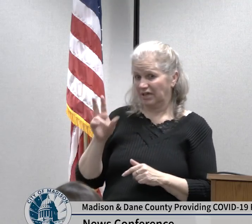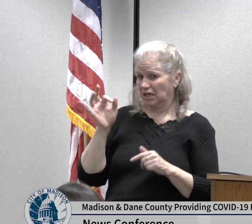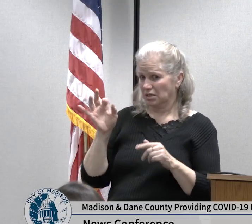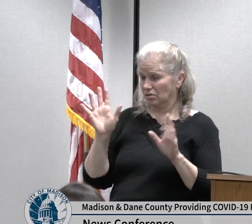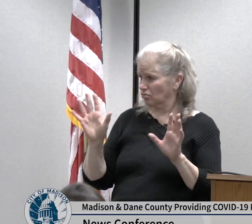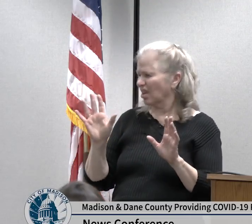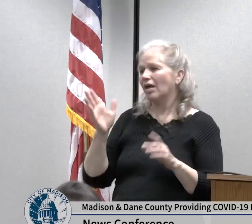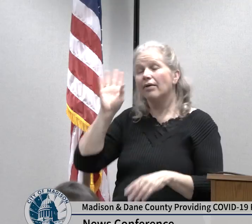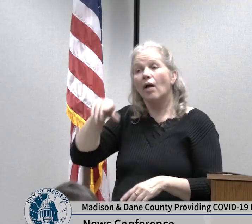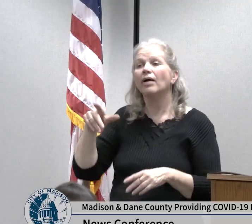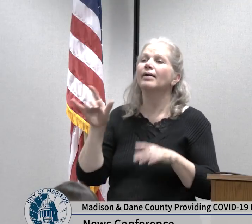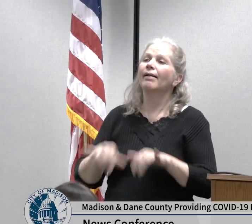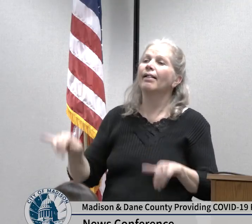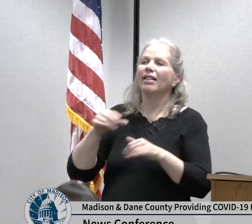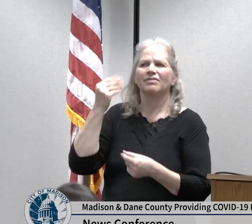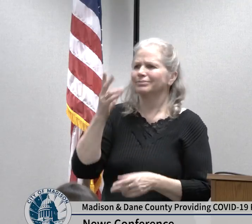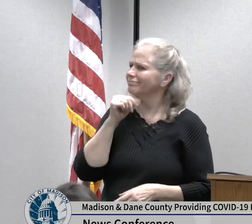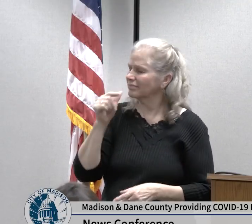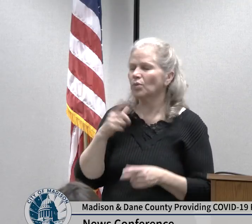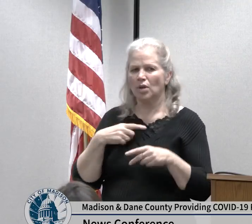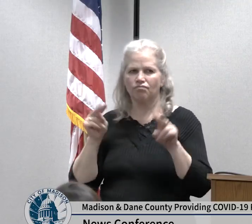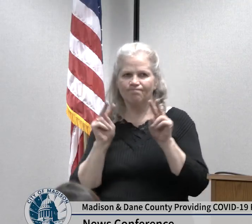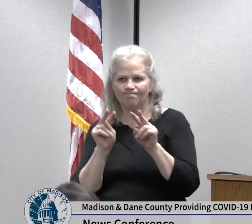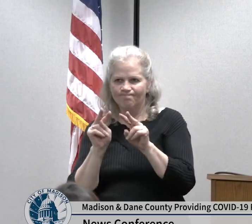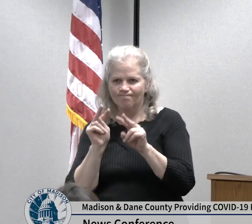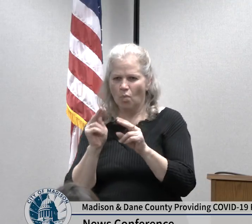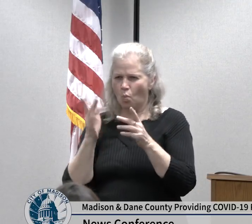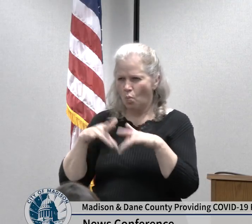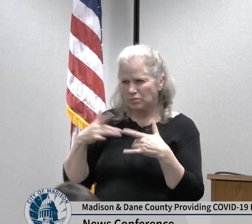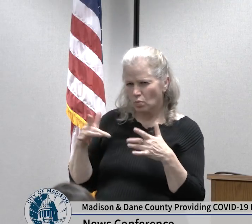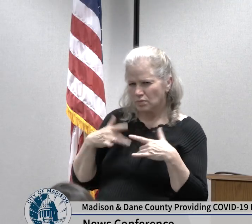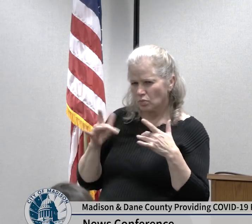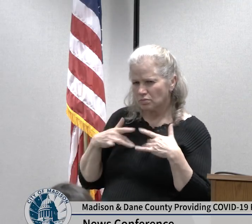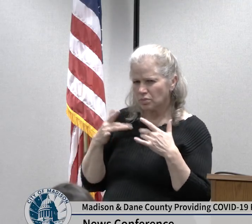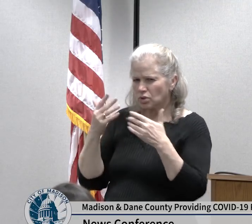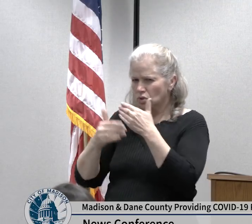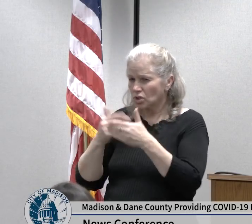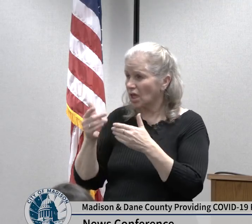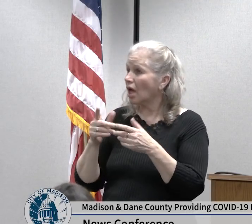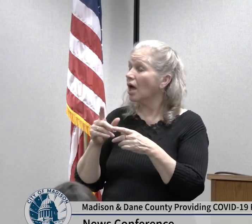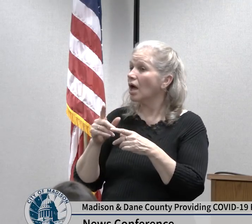and implementing the latest guidance because of this as the situation evolves